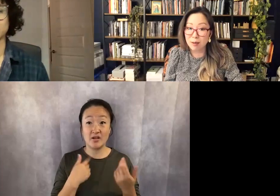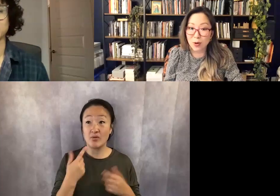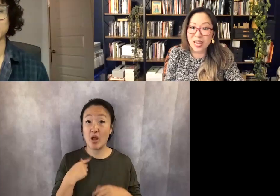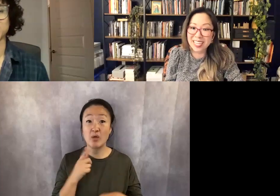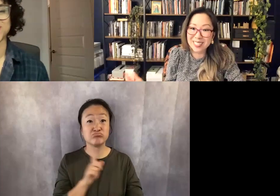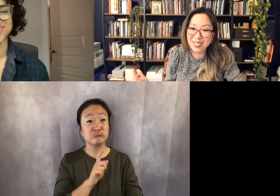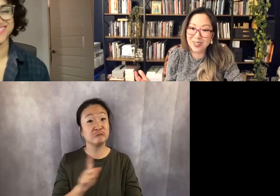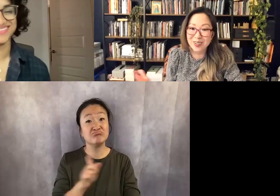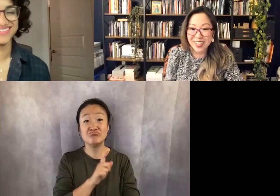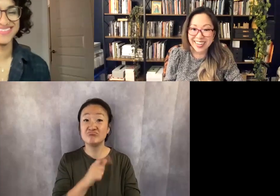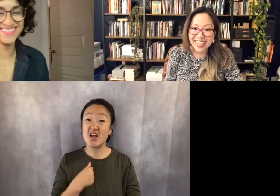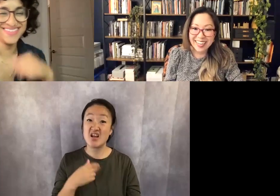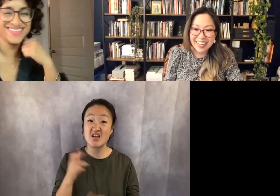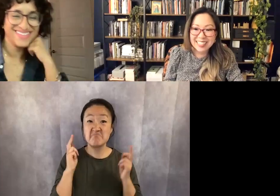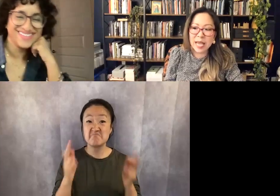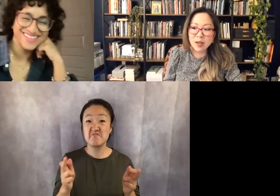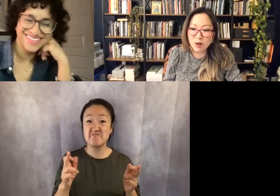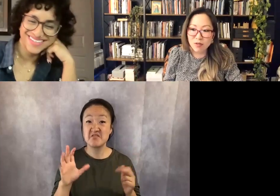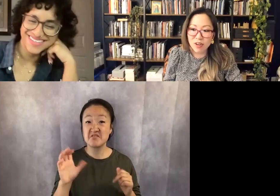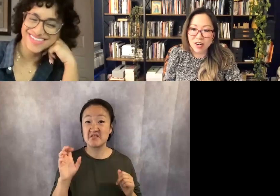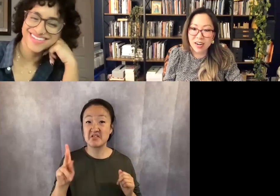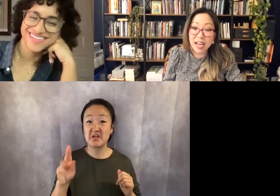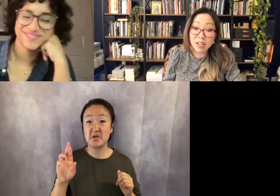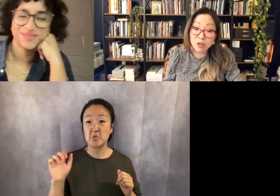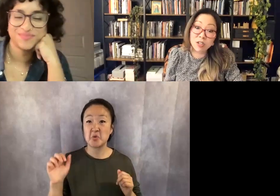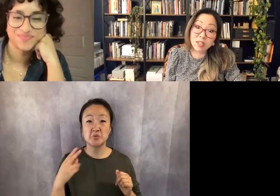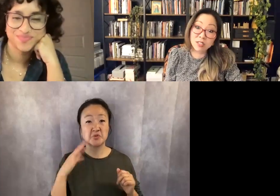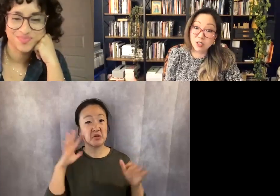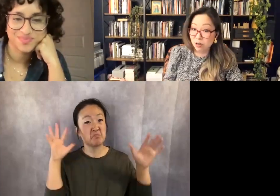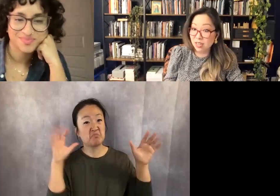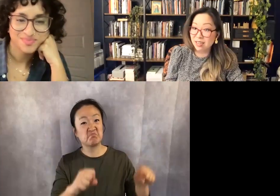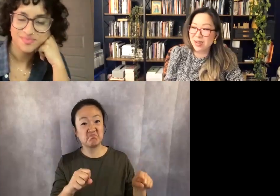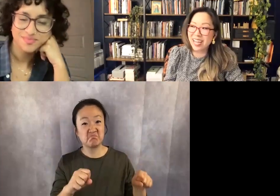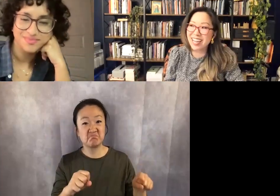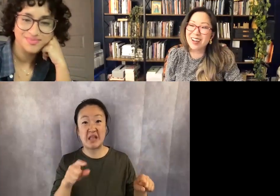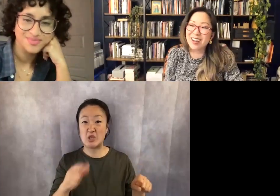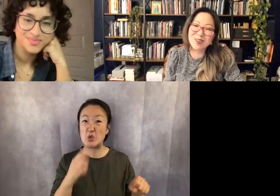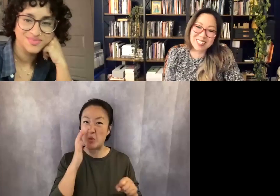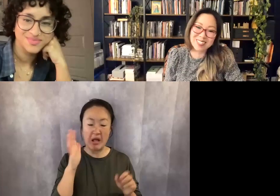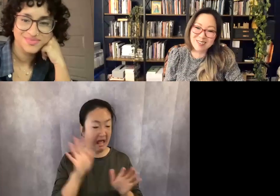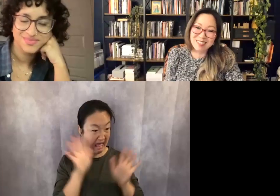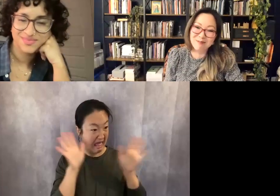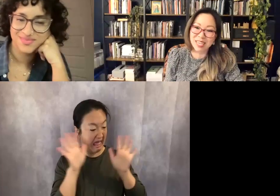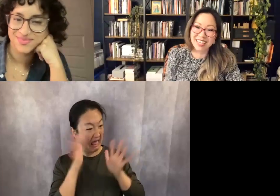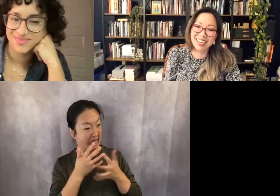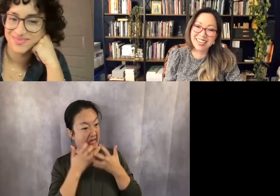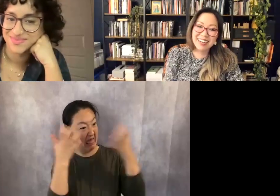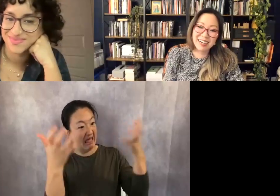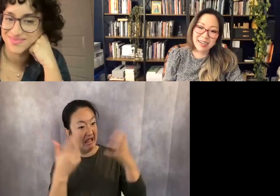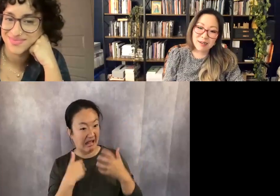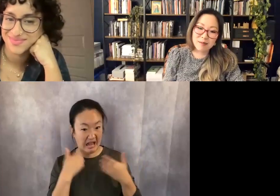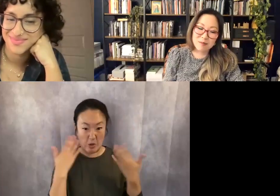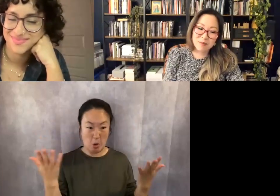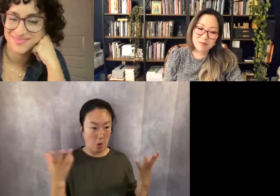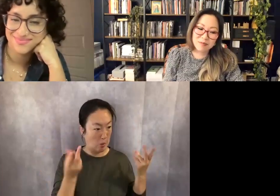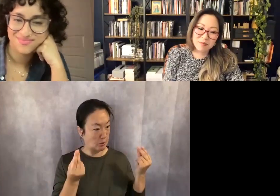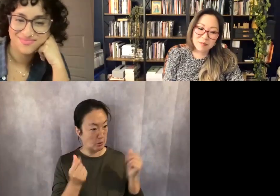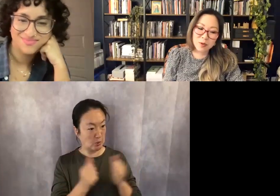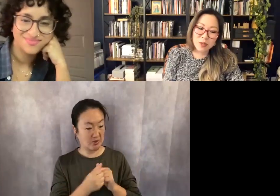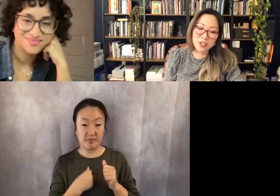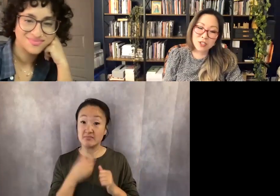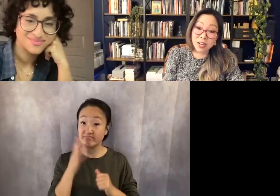I'm going to take over, and you're gonna scream and not know what to do with me. Or just try